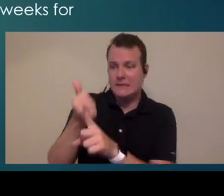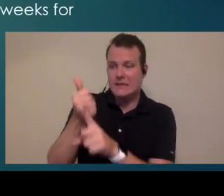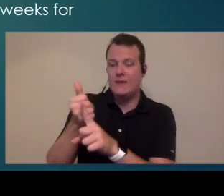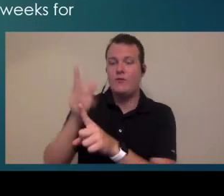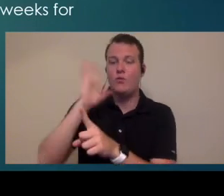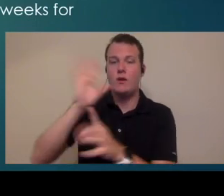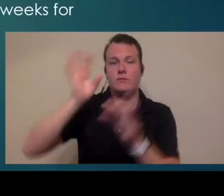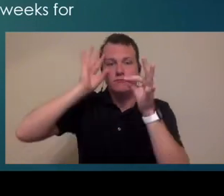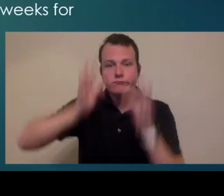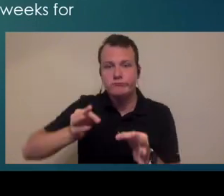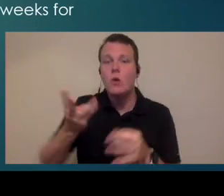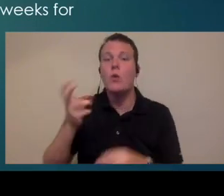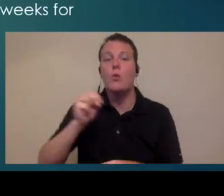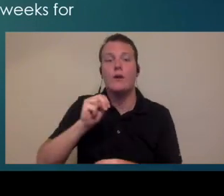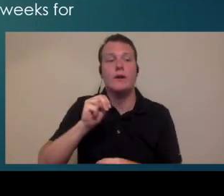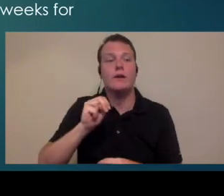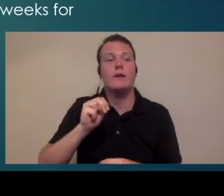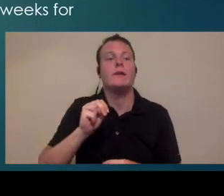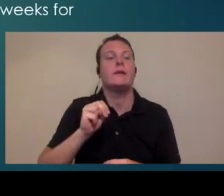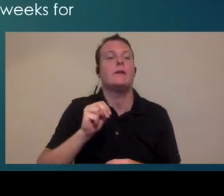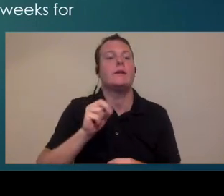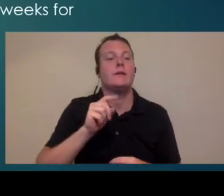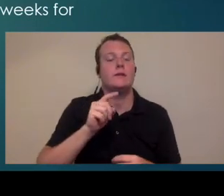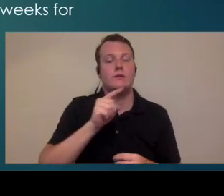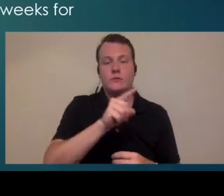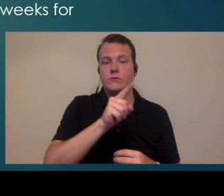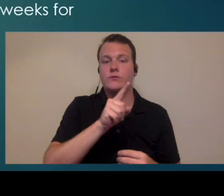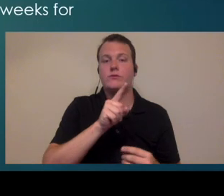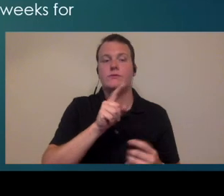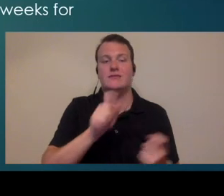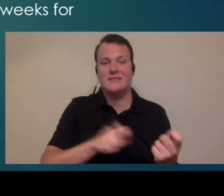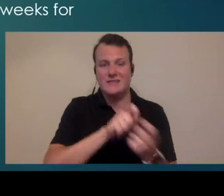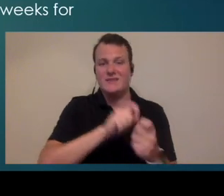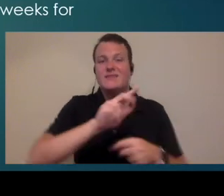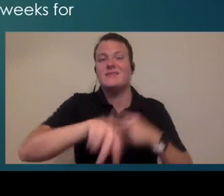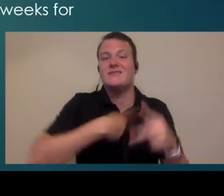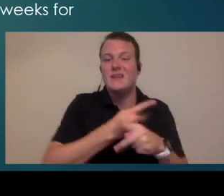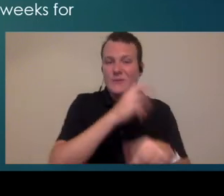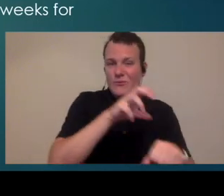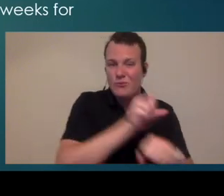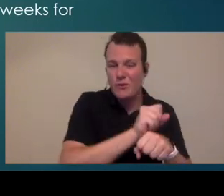dictates when you see a certain type of appointment there certainly our pros and